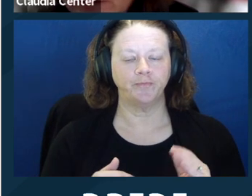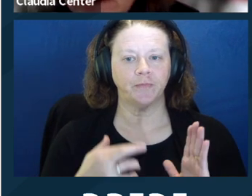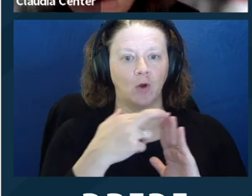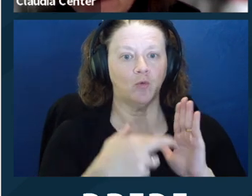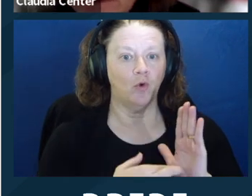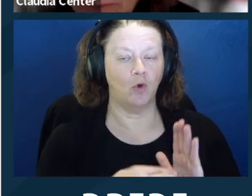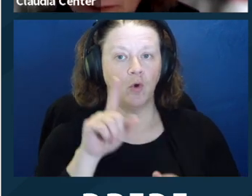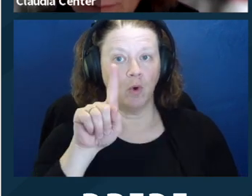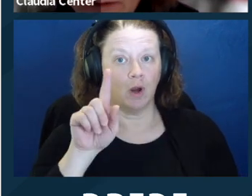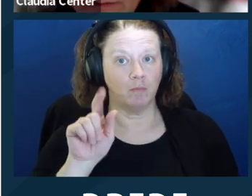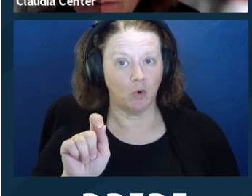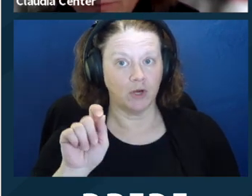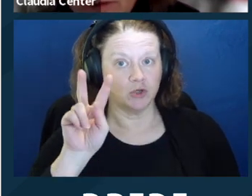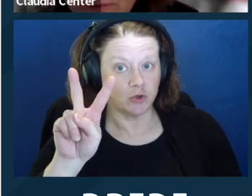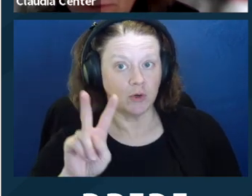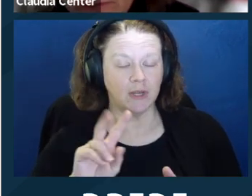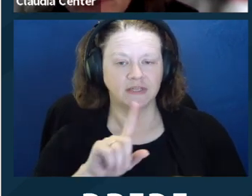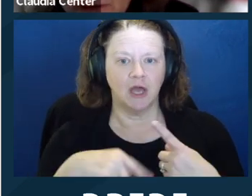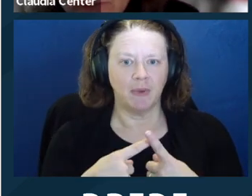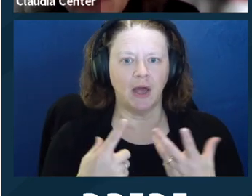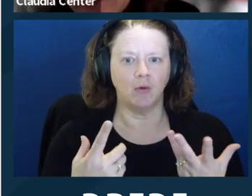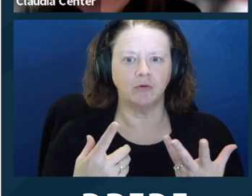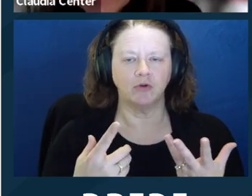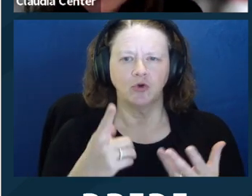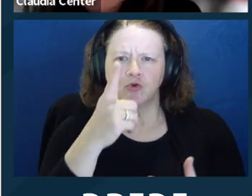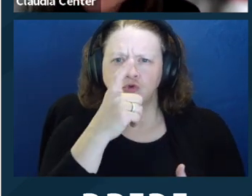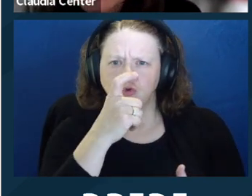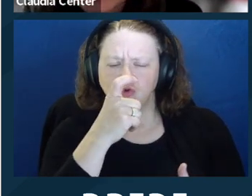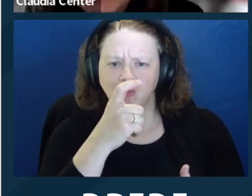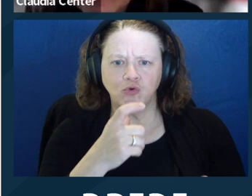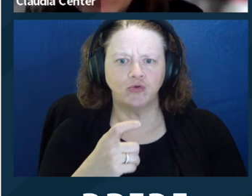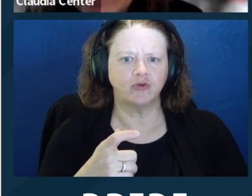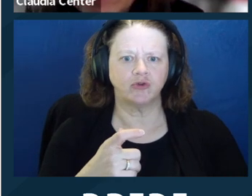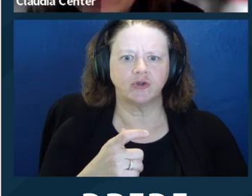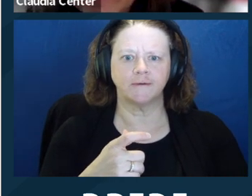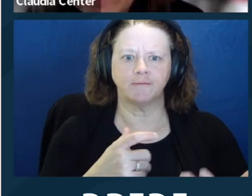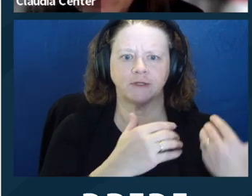arrangement. And so you probably learned this in law school, that the lawyer is supposed